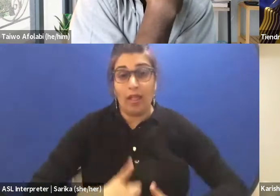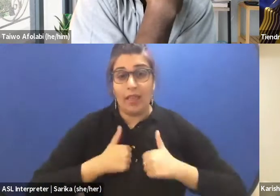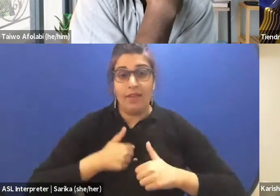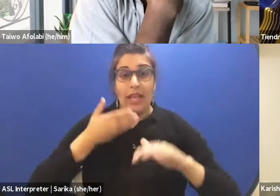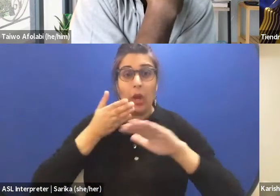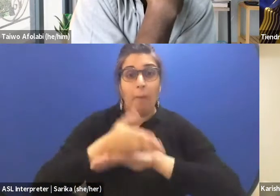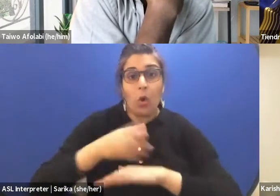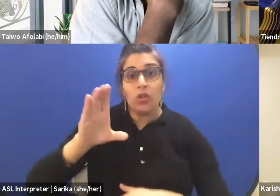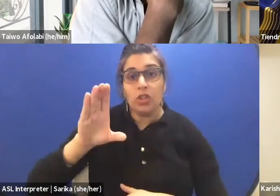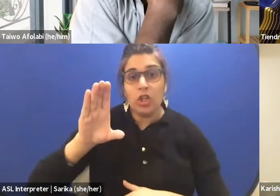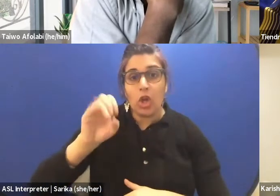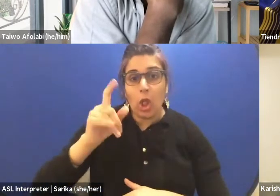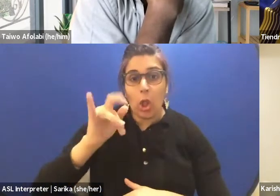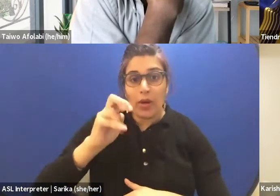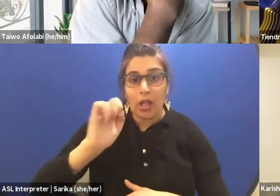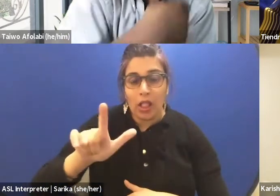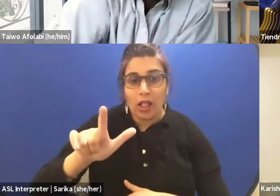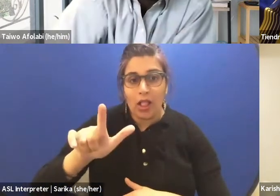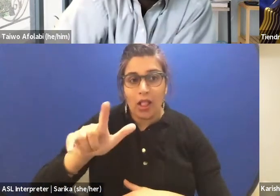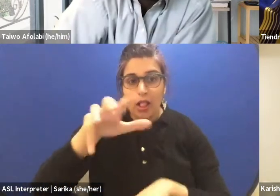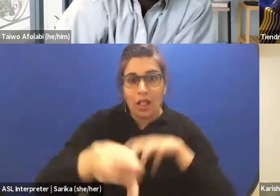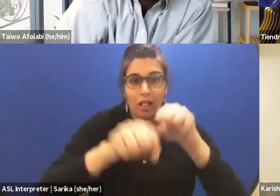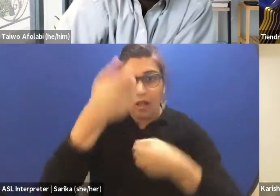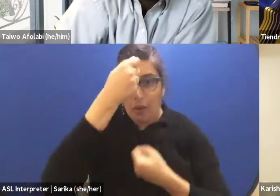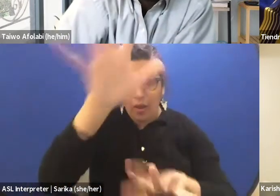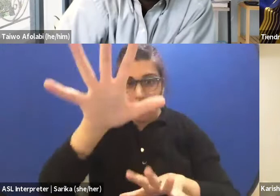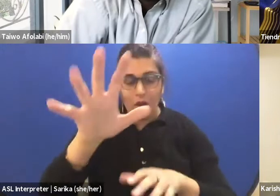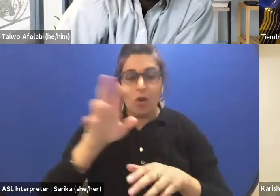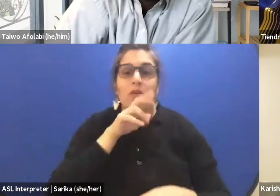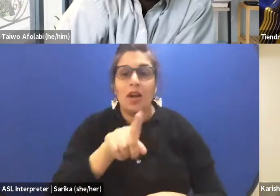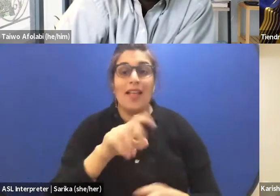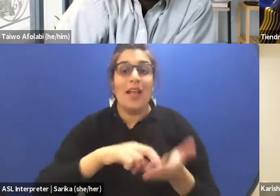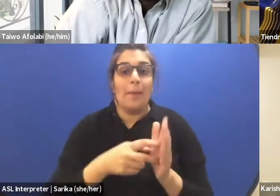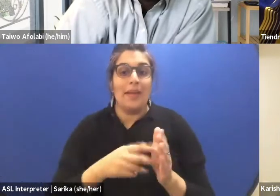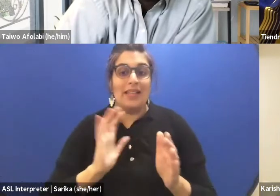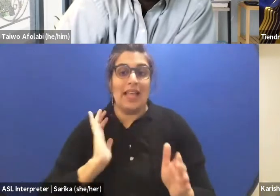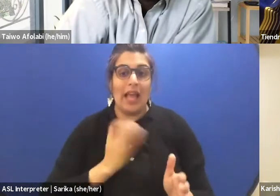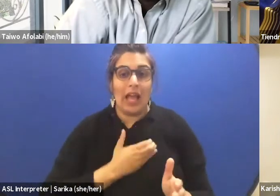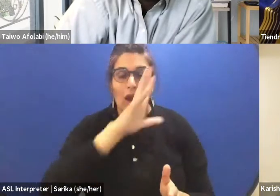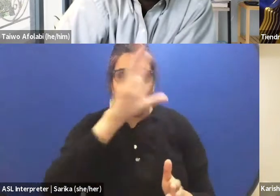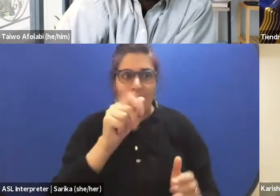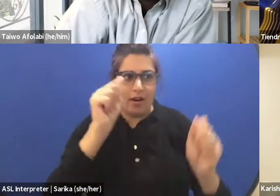And I say that to say that reality has meant that our own Africans can not watch each other's work.